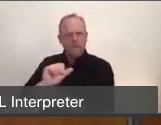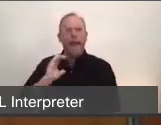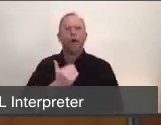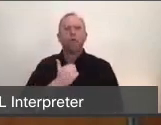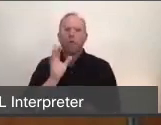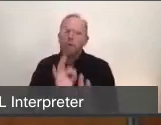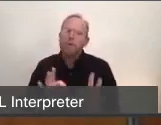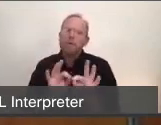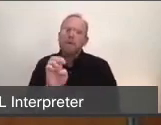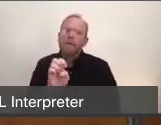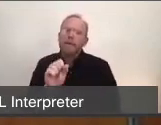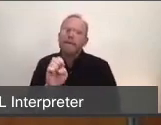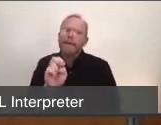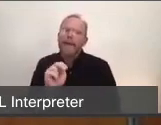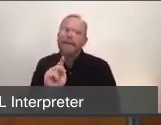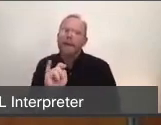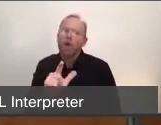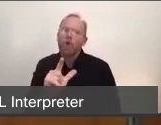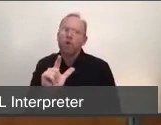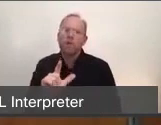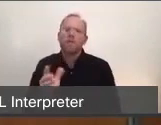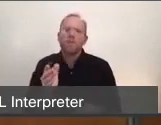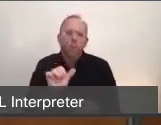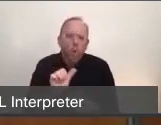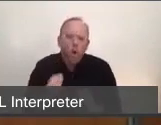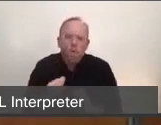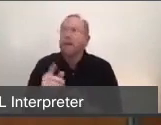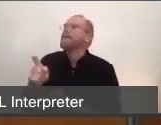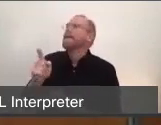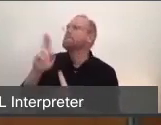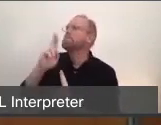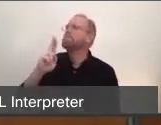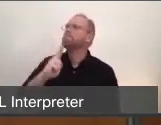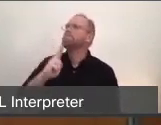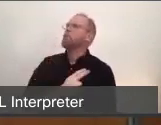They are now our heroes, and deservedly so. Our grocery store clerks,